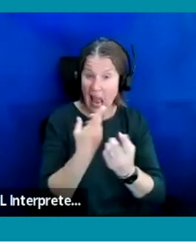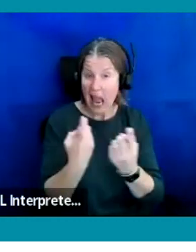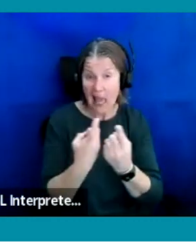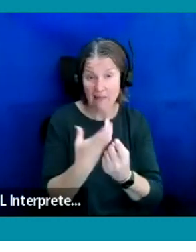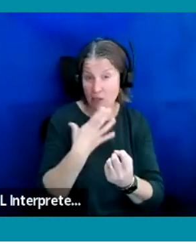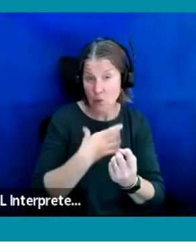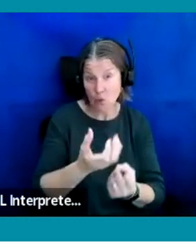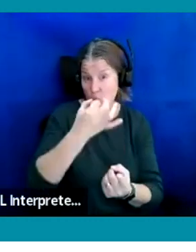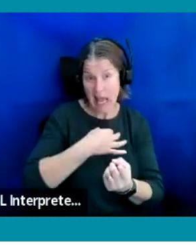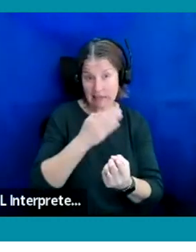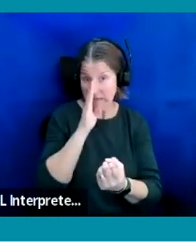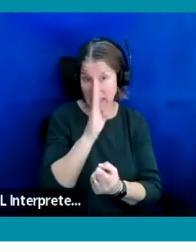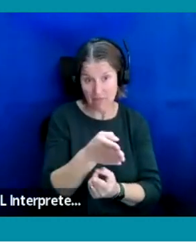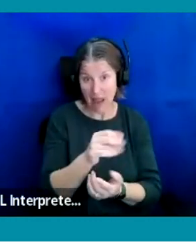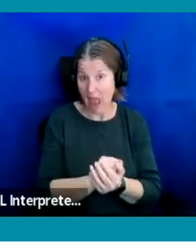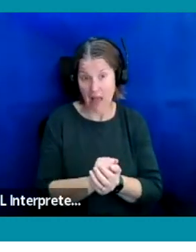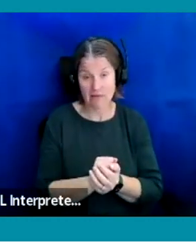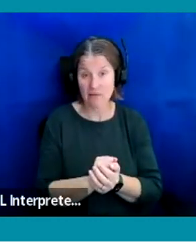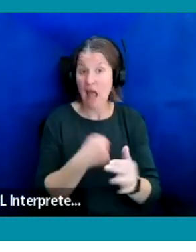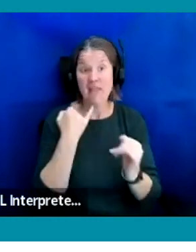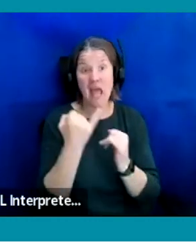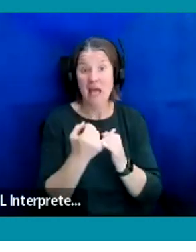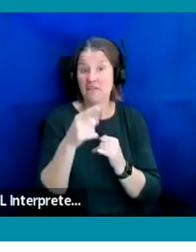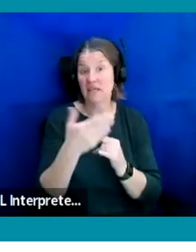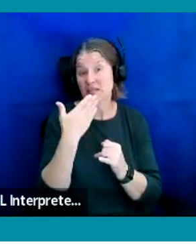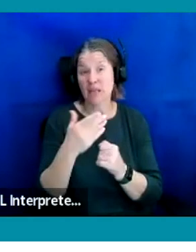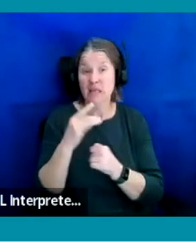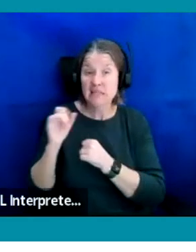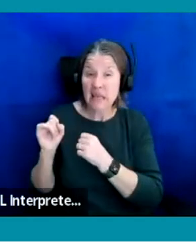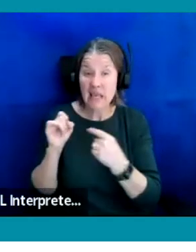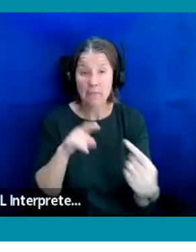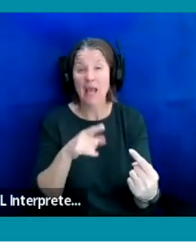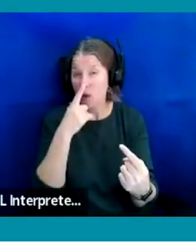So at the end of this, please do drop us an email and we can absolutely set that up for